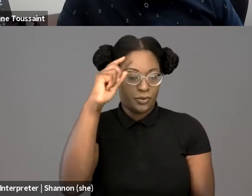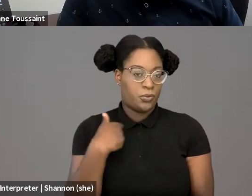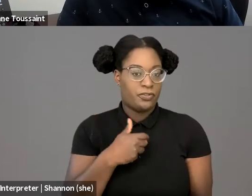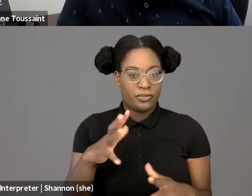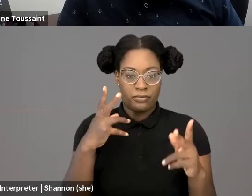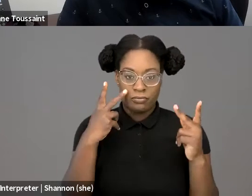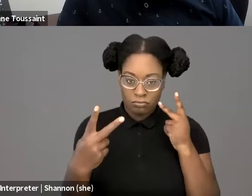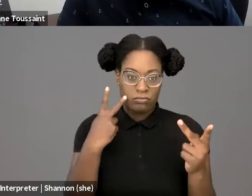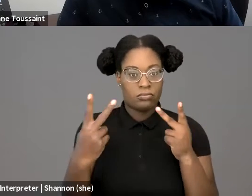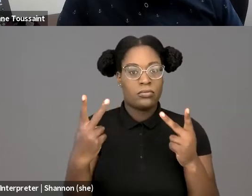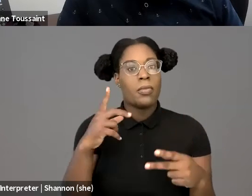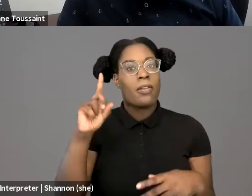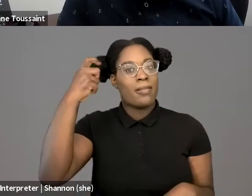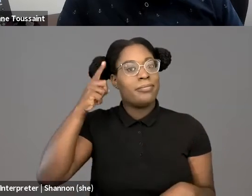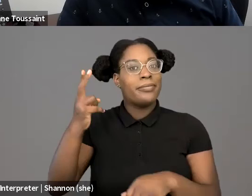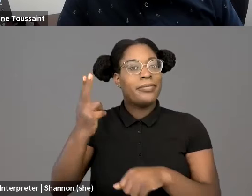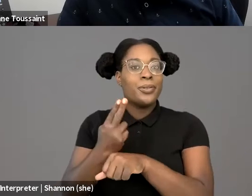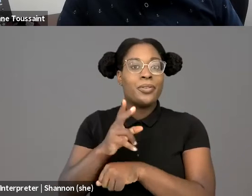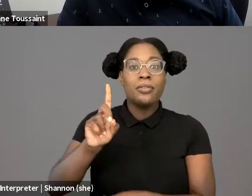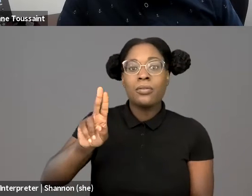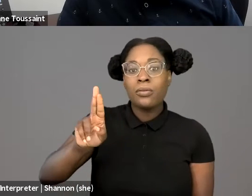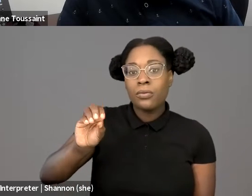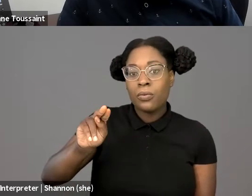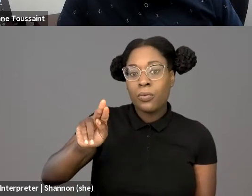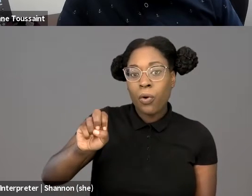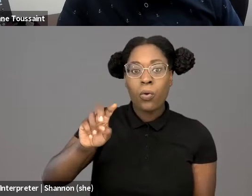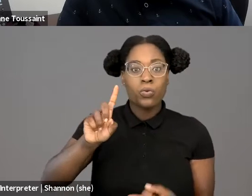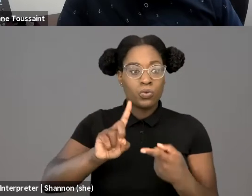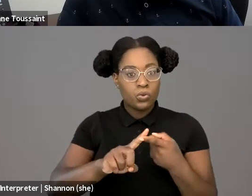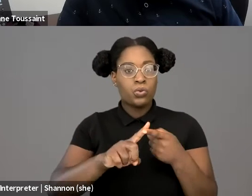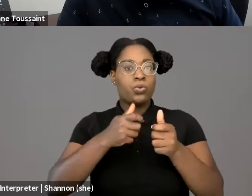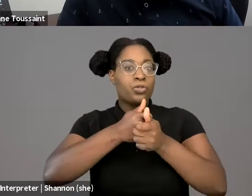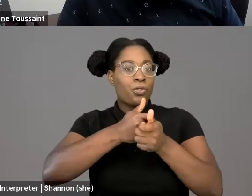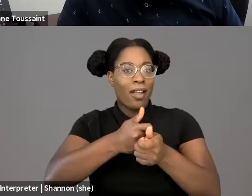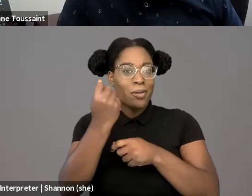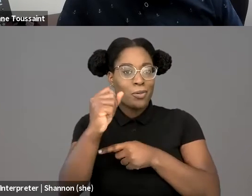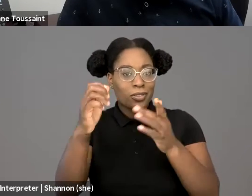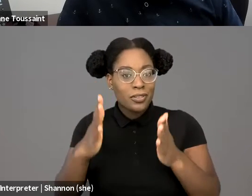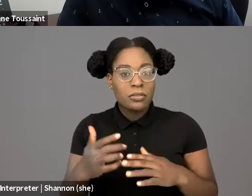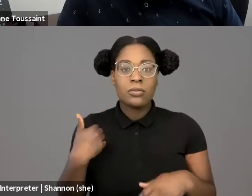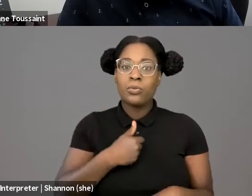We saw them using drones to surveil and track protesters, we saw presumably the use of facial recognition technology,